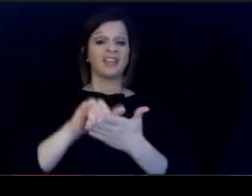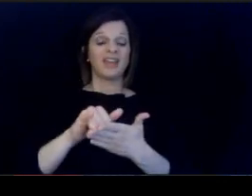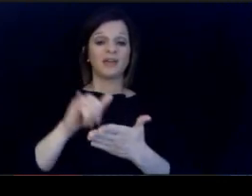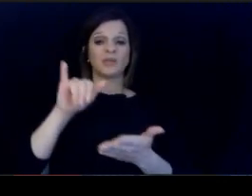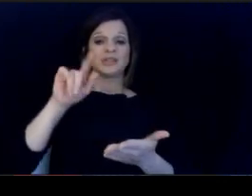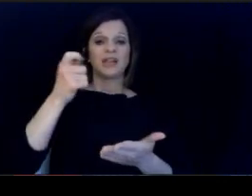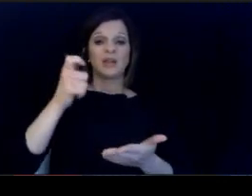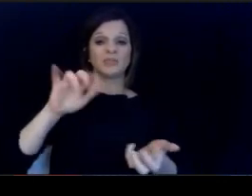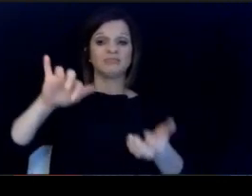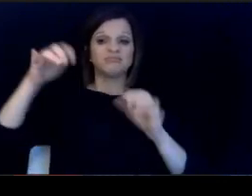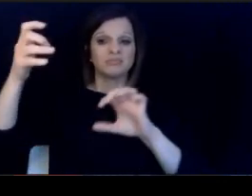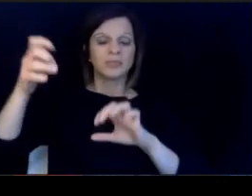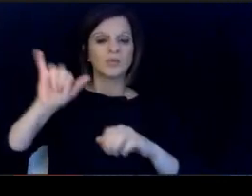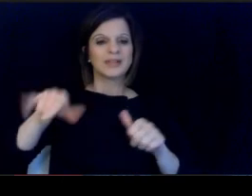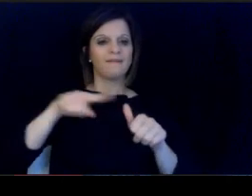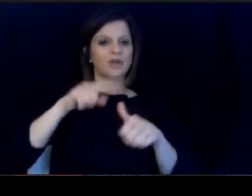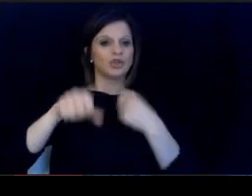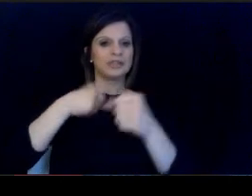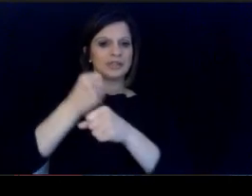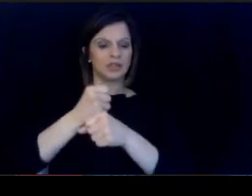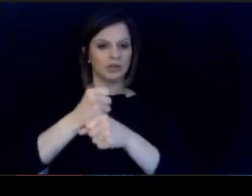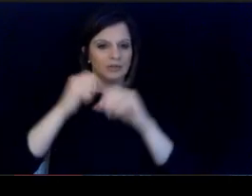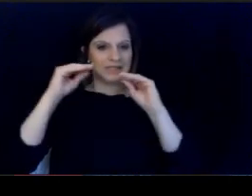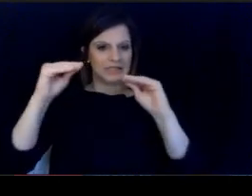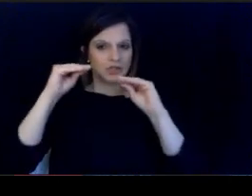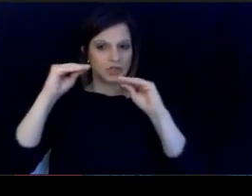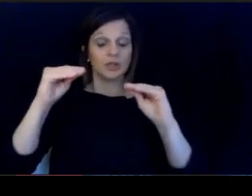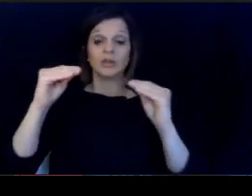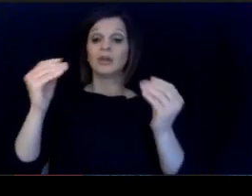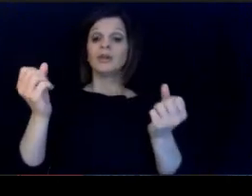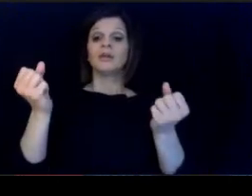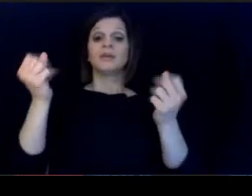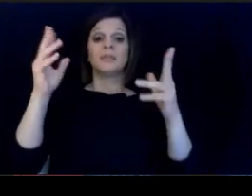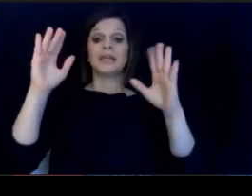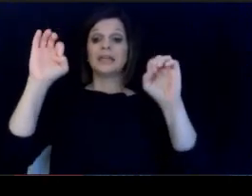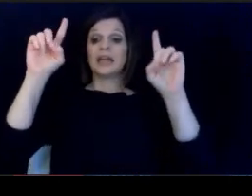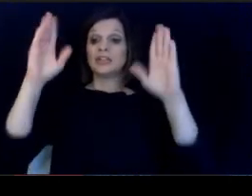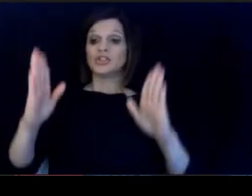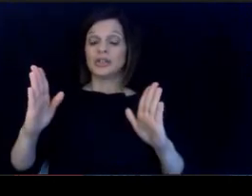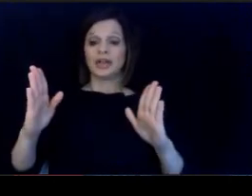was that first year of teaching. That many, many educators across the state had this.